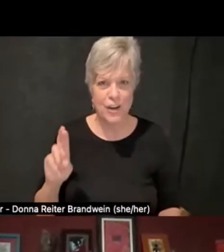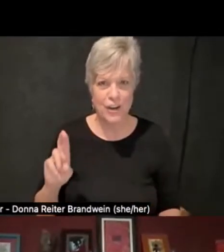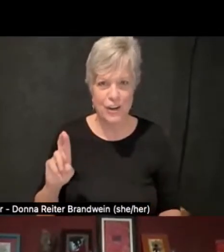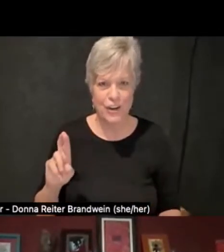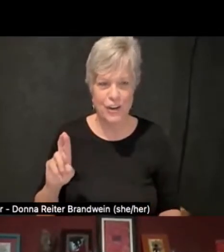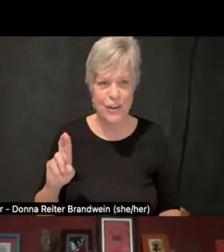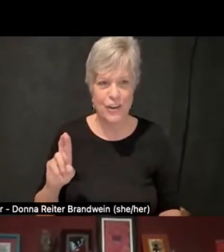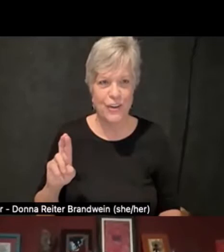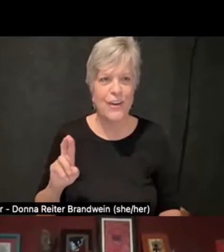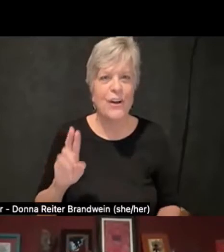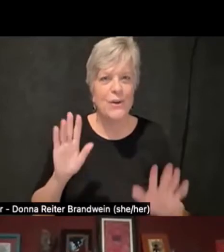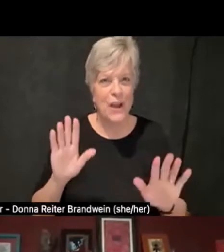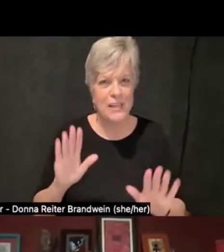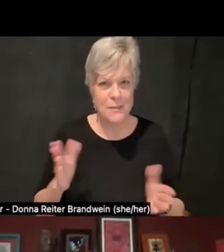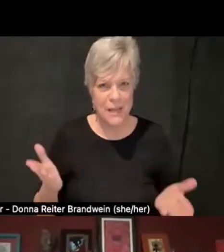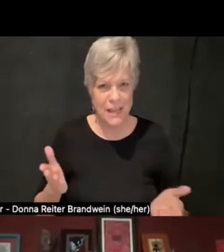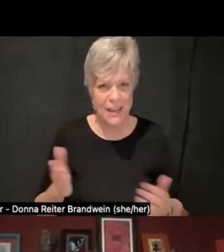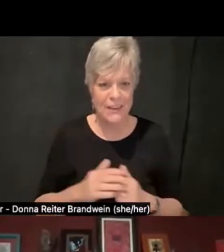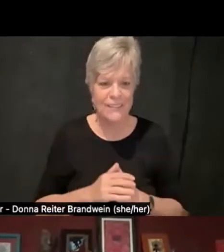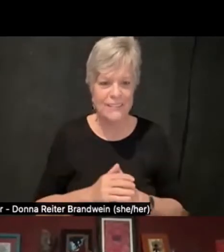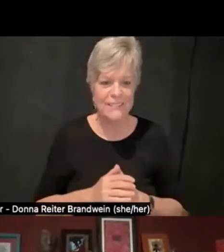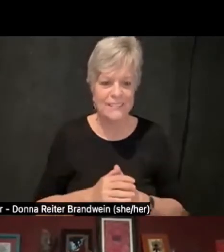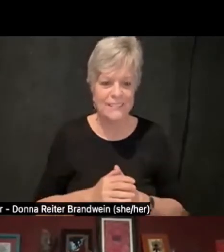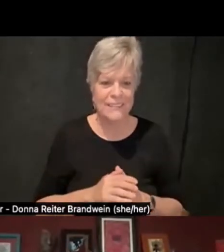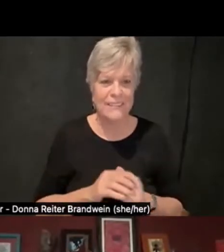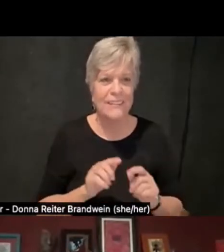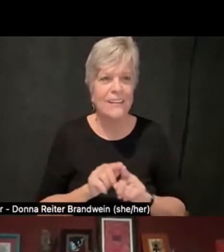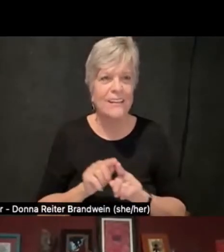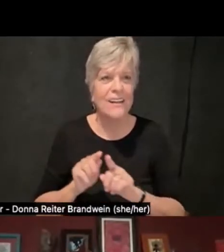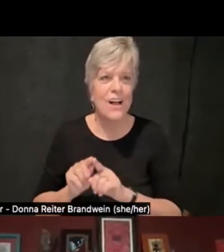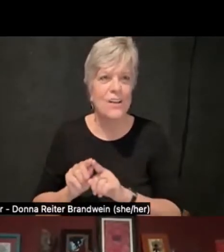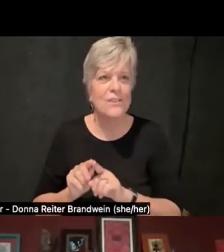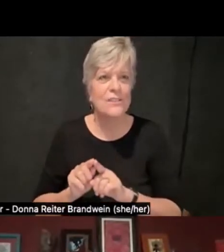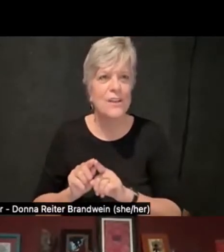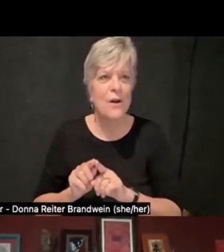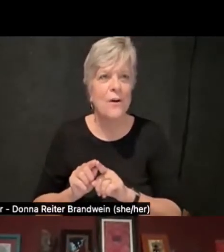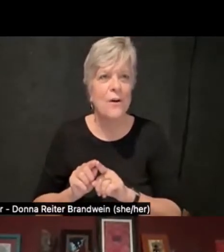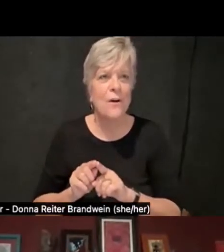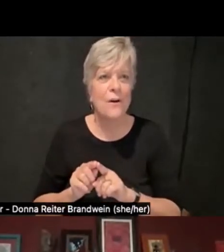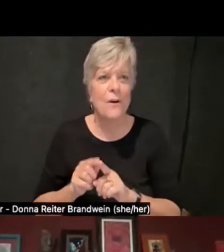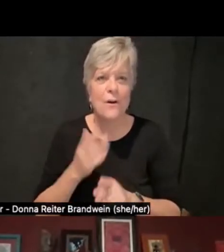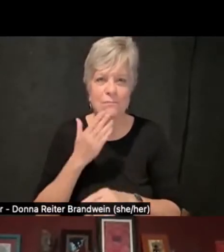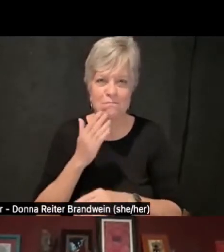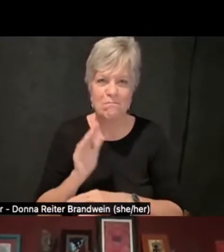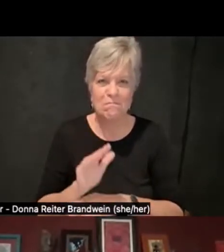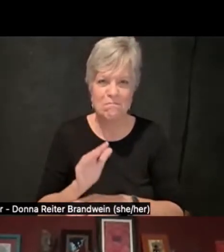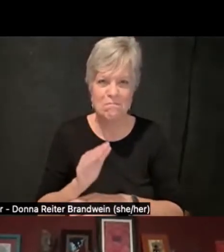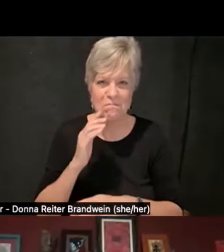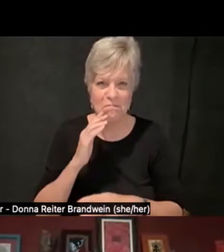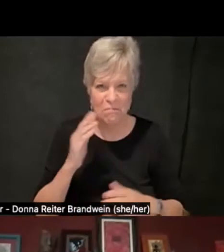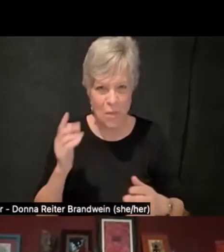And also Eid Mubarak for those who are observing. I was the former president